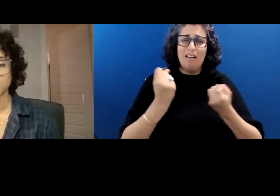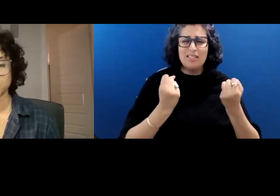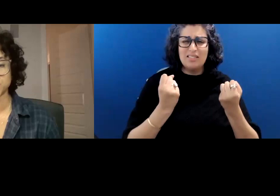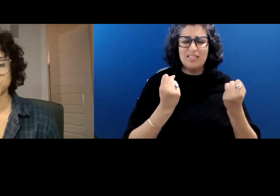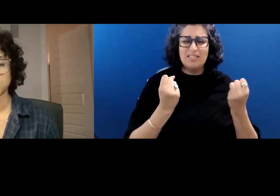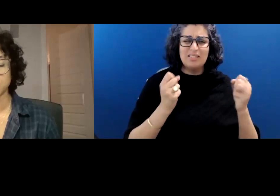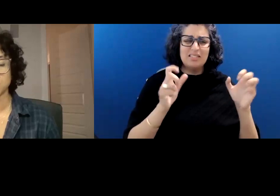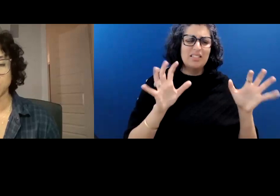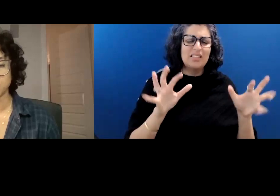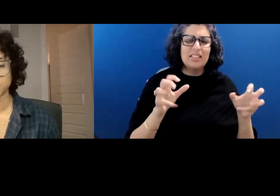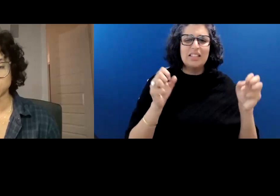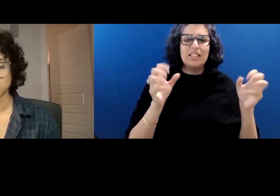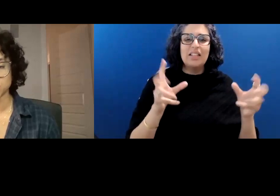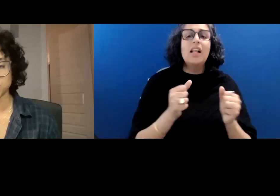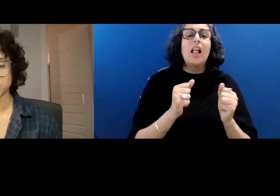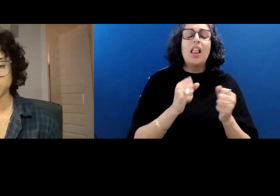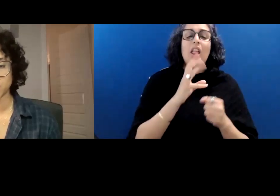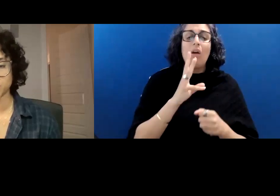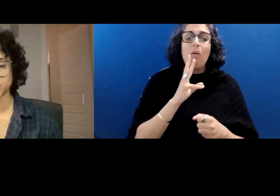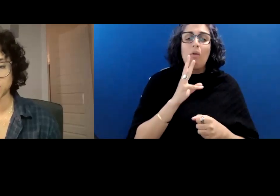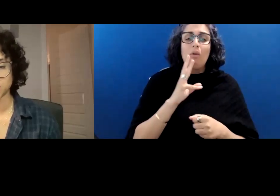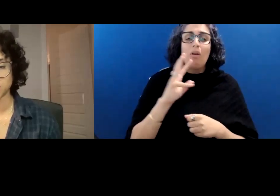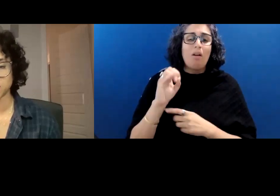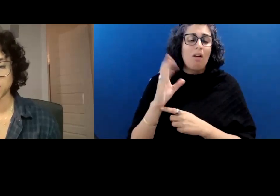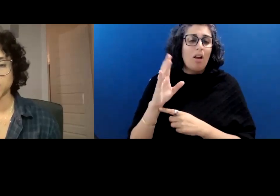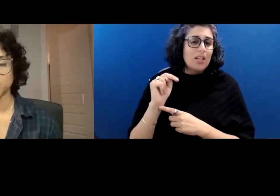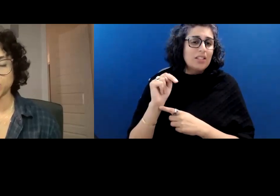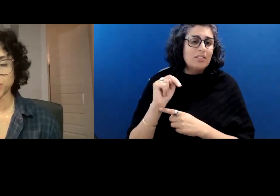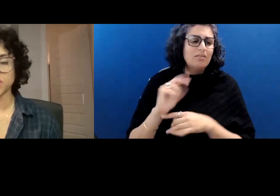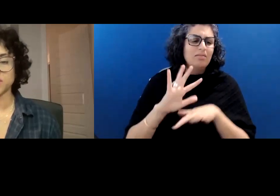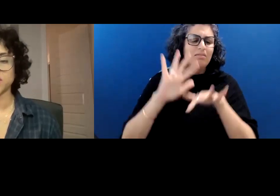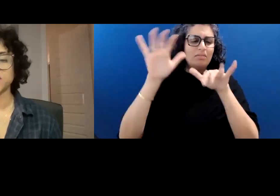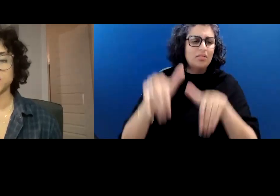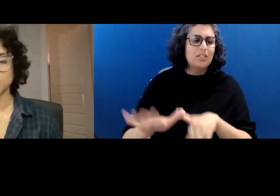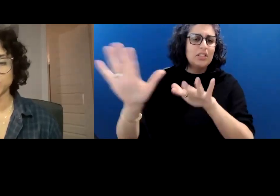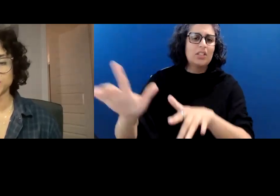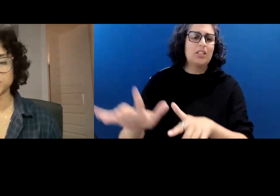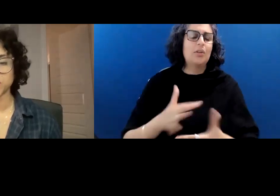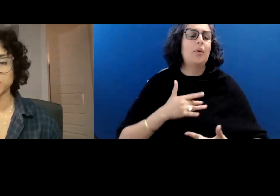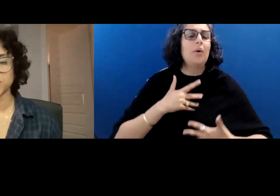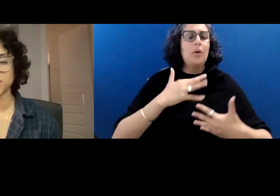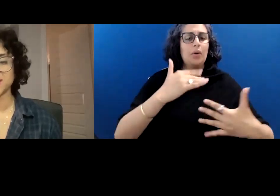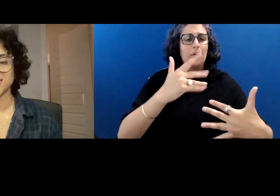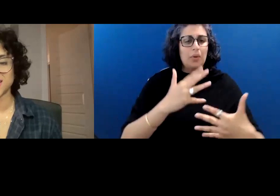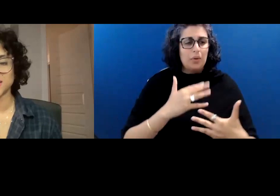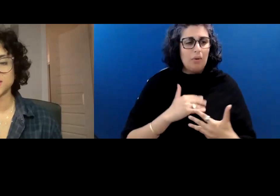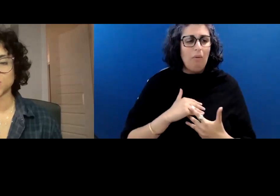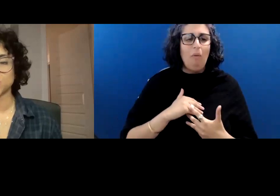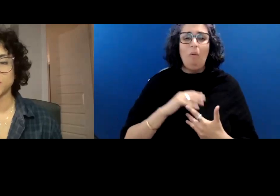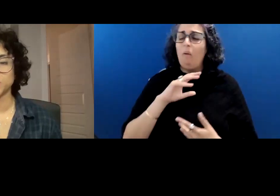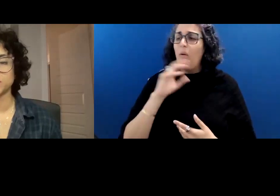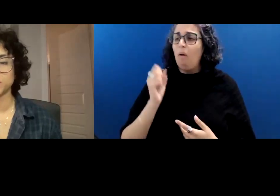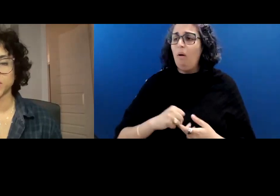The ocean, long scrolls of hammered tin you breathe the old suburban in the end crumpled